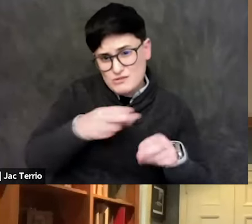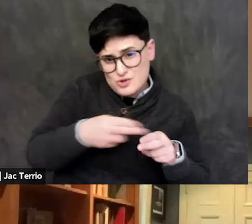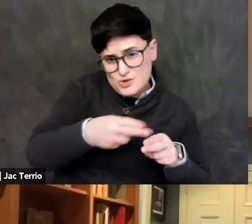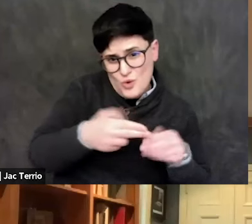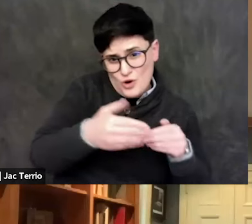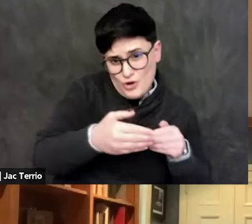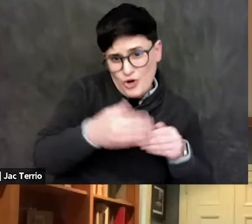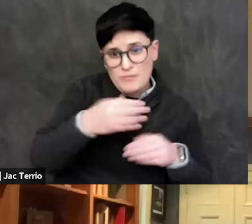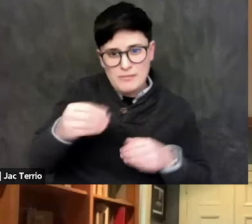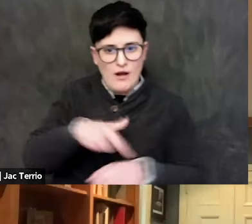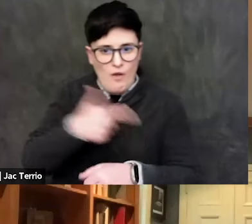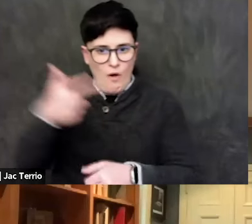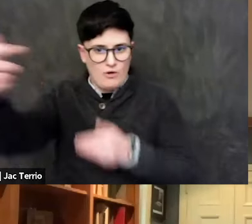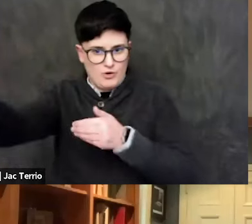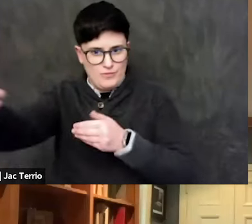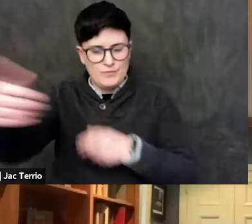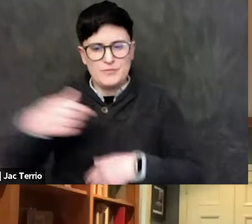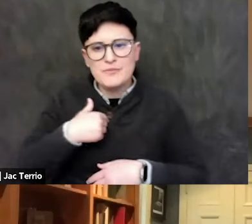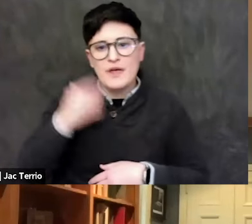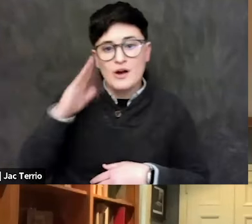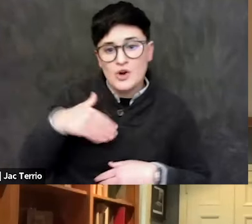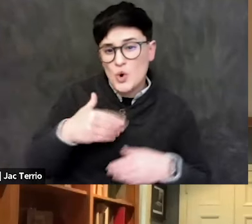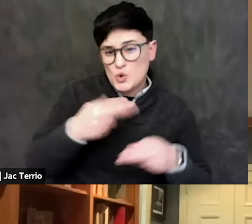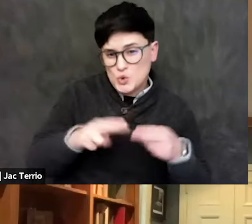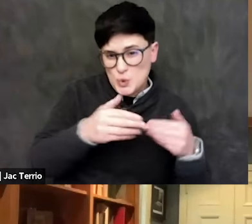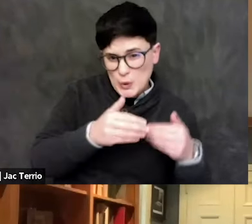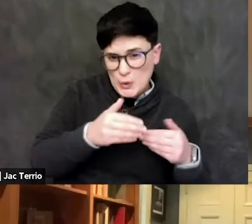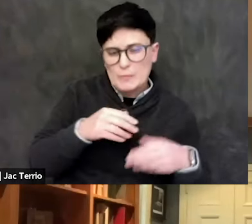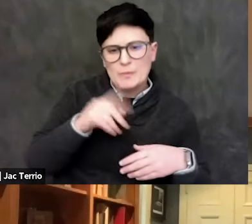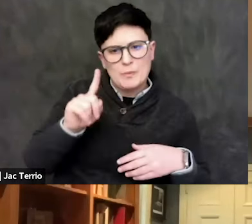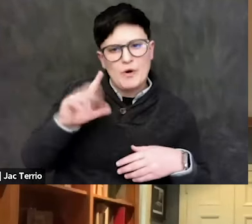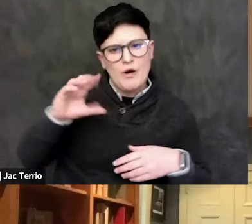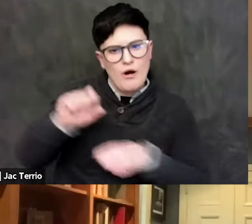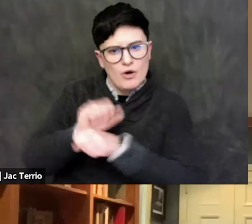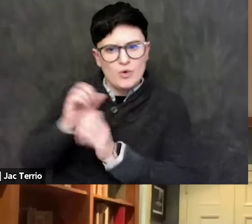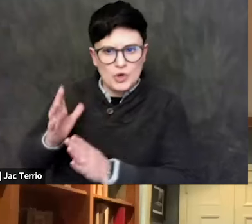Short-term, I know a colleague of of ours, Susanna Heschel and a few others,